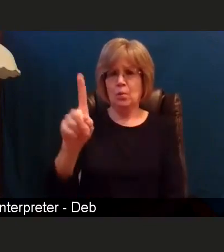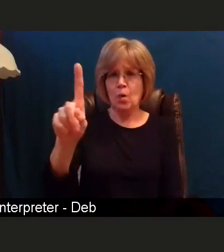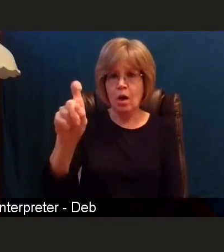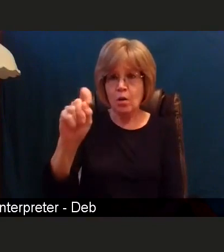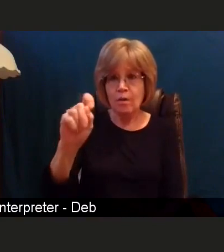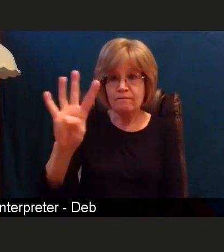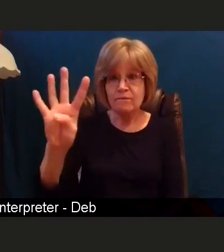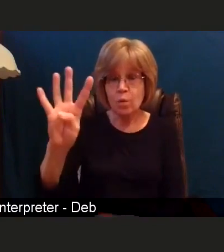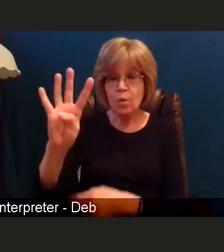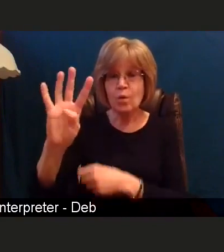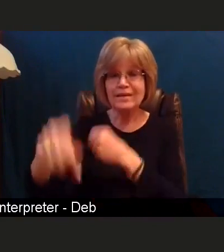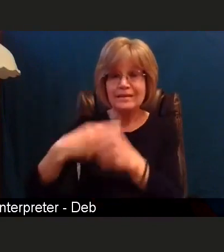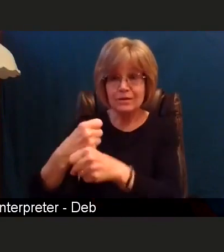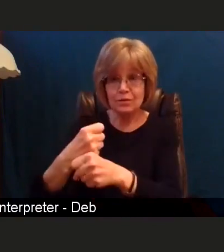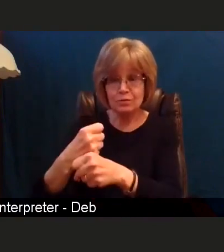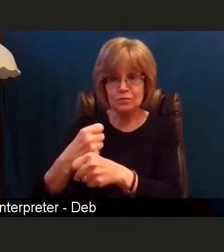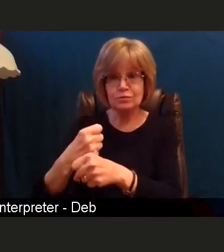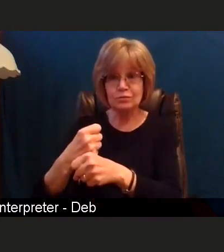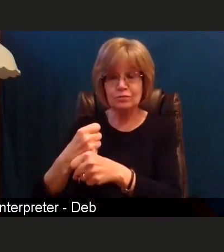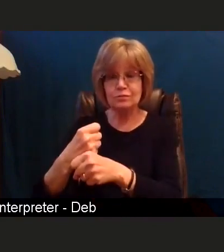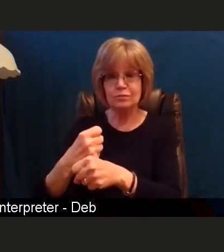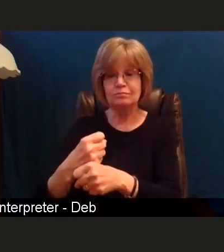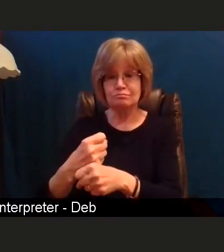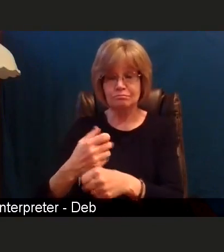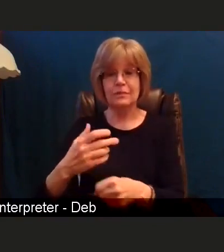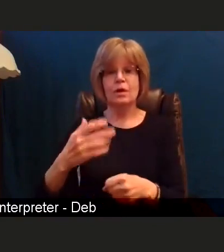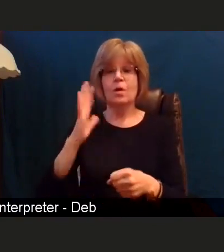and although we will continue to work with the state